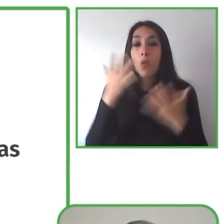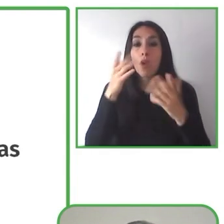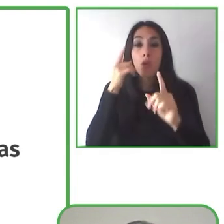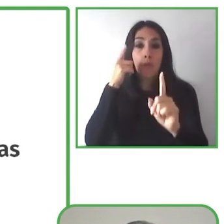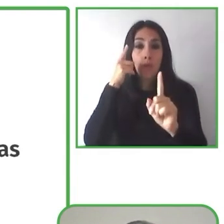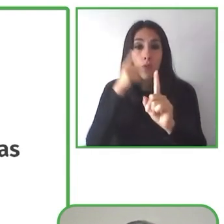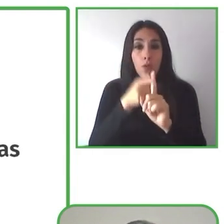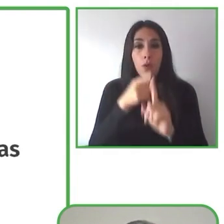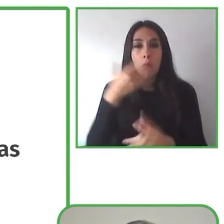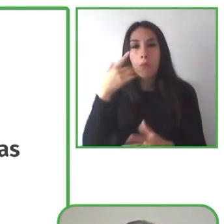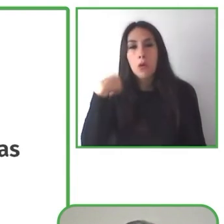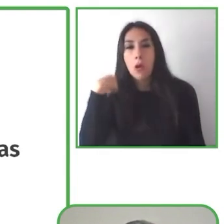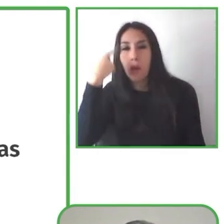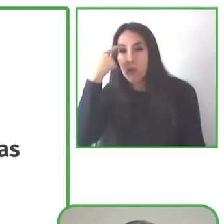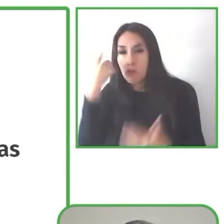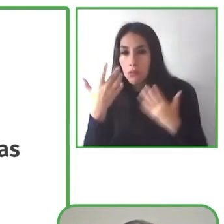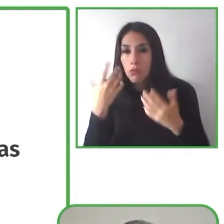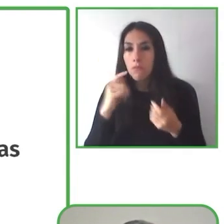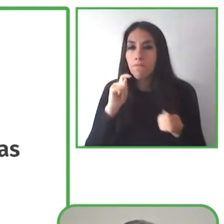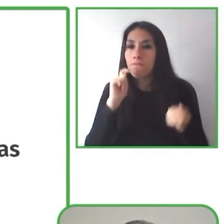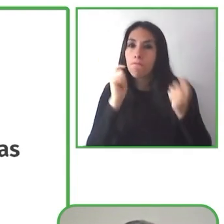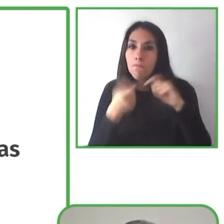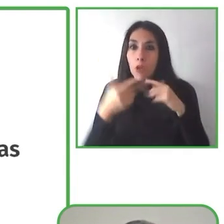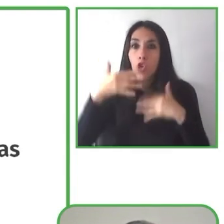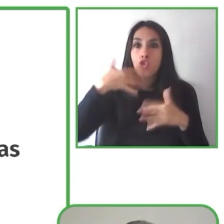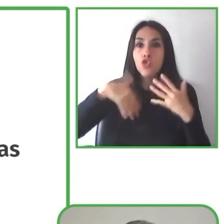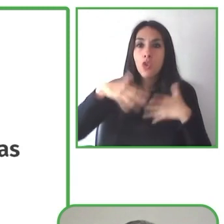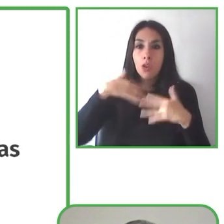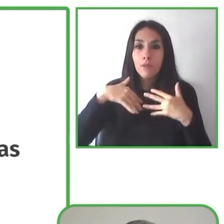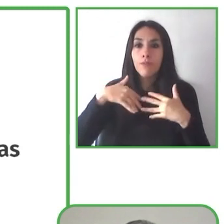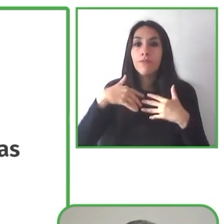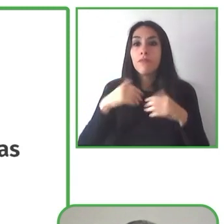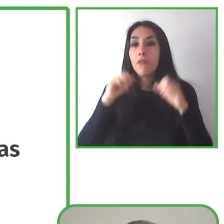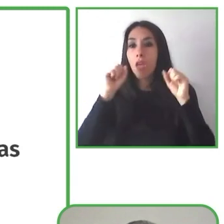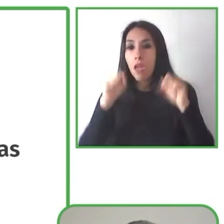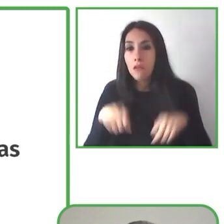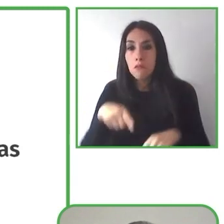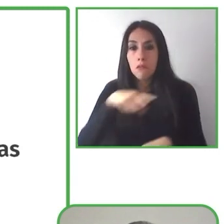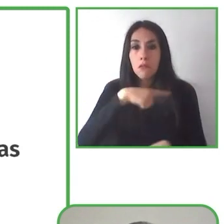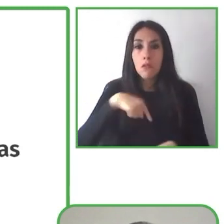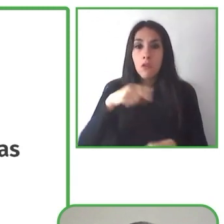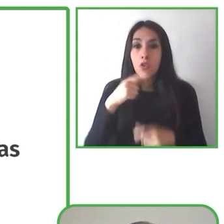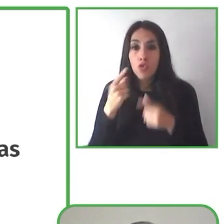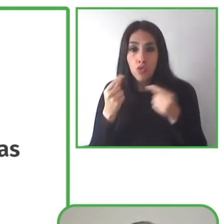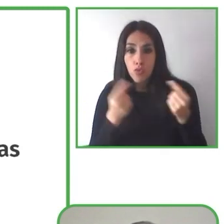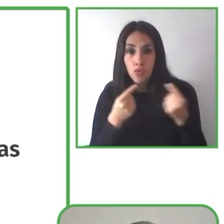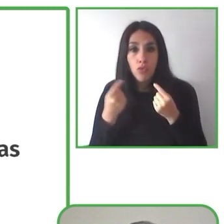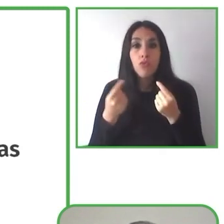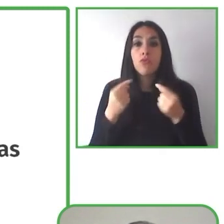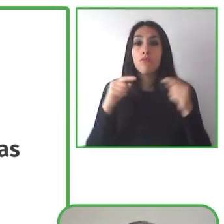social and cultural transformation so that we can open up and offer a more inclusive space for all.